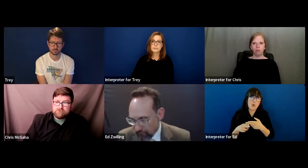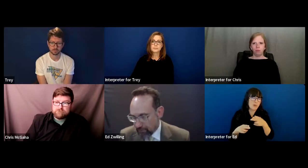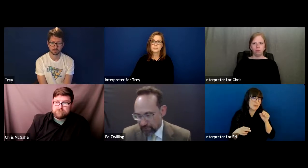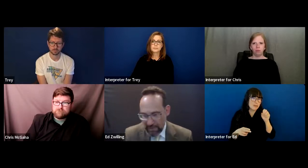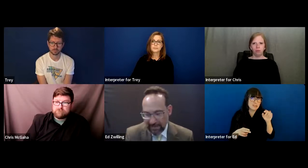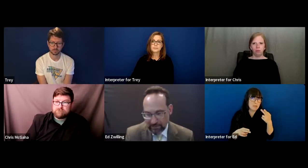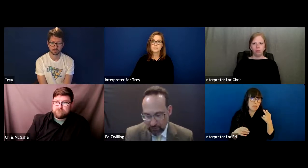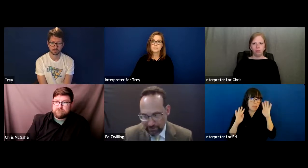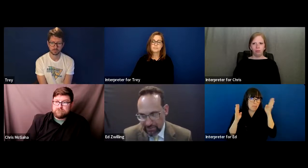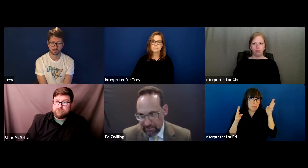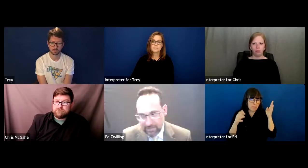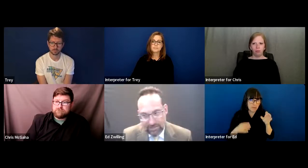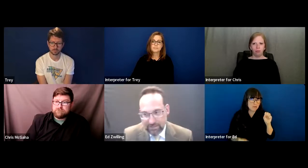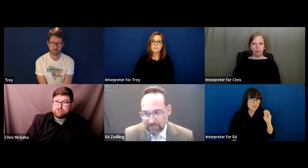for this little anecdote.